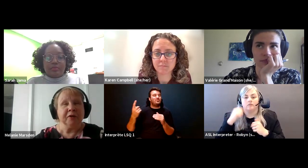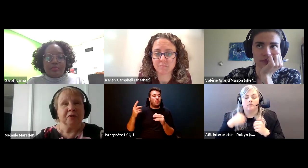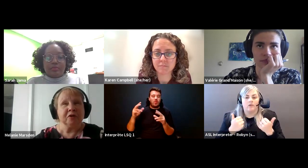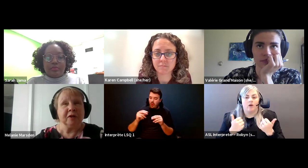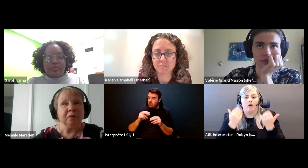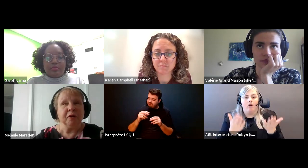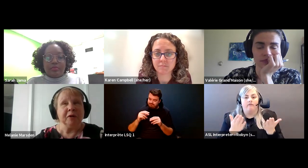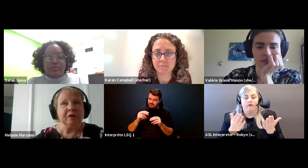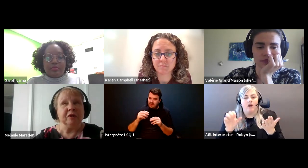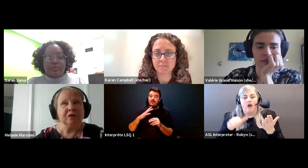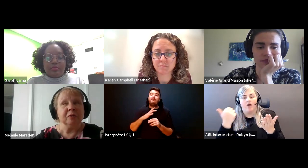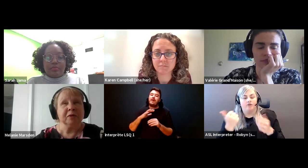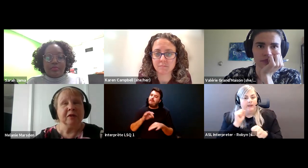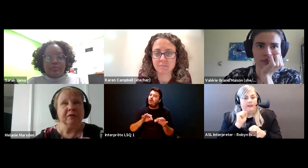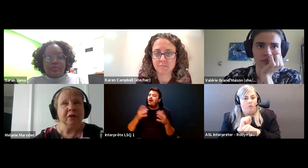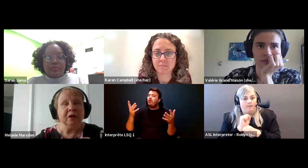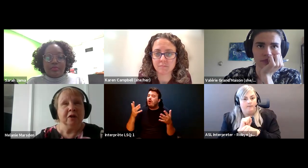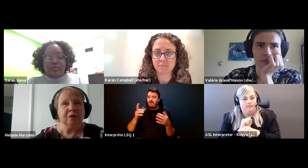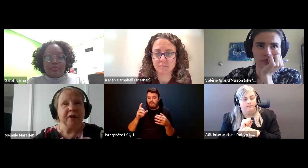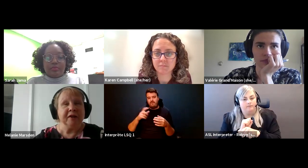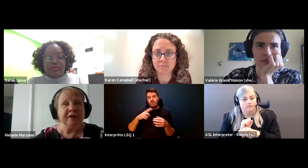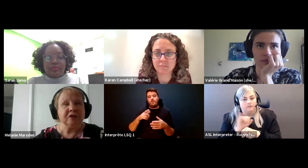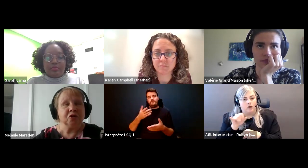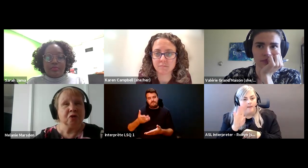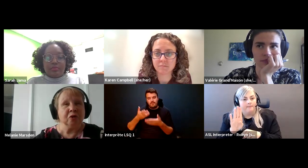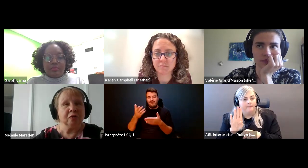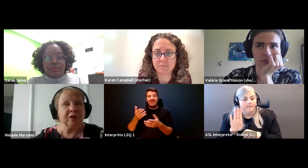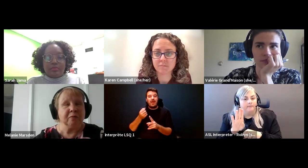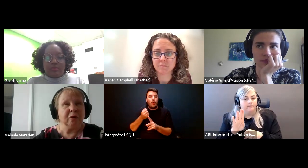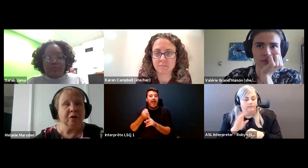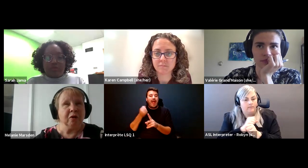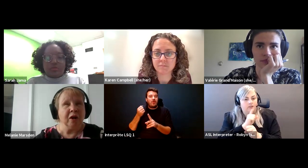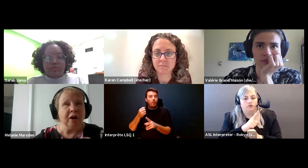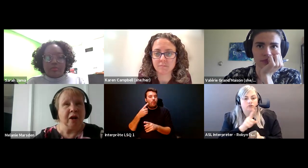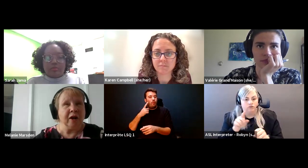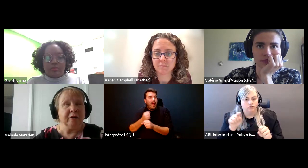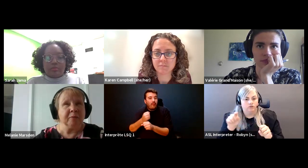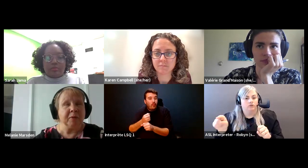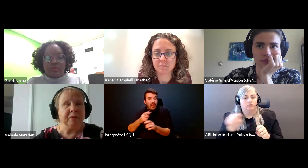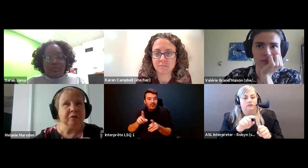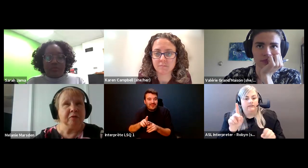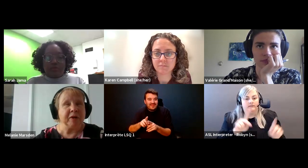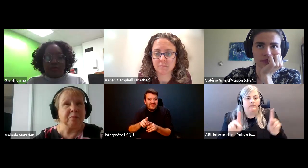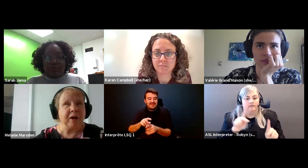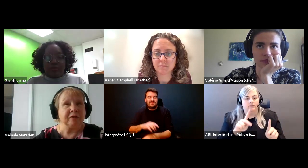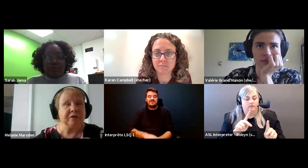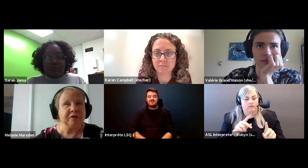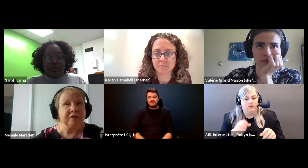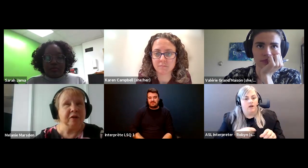Melanie Marsden: Others employment in terms of okay let's ensure that we're hiring people and doing best practices.